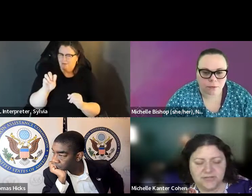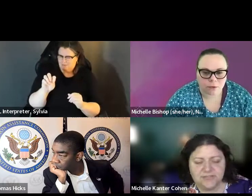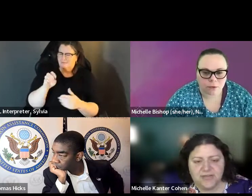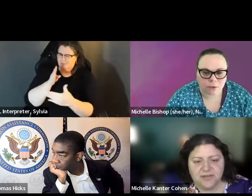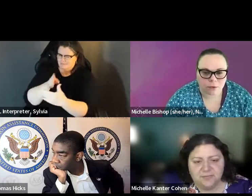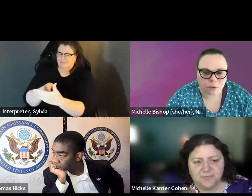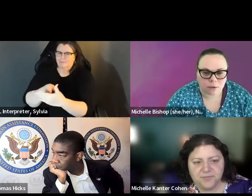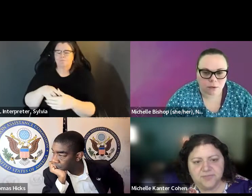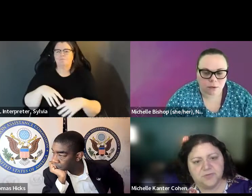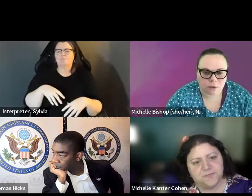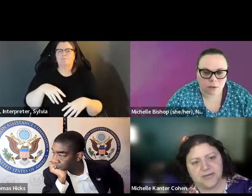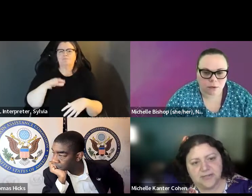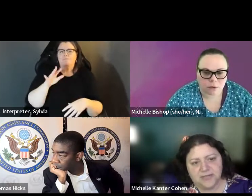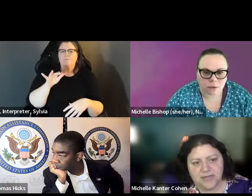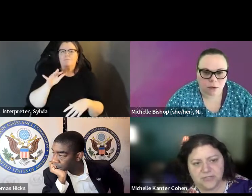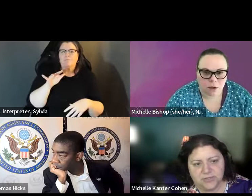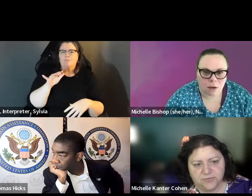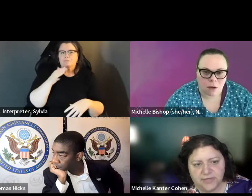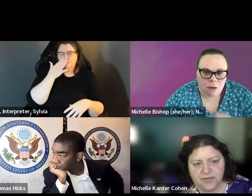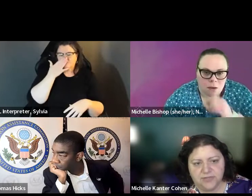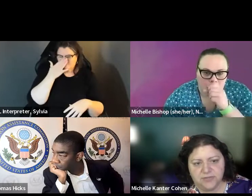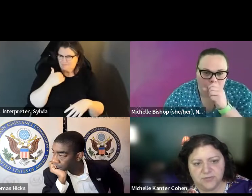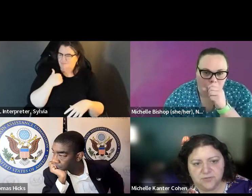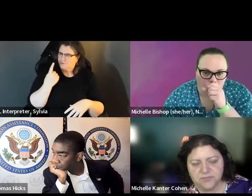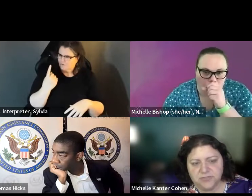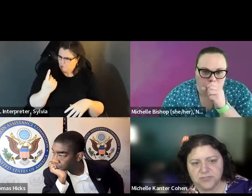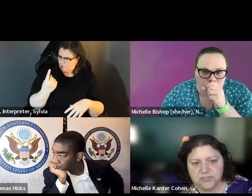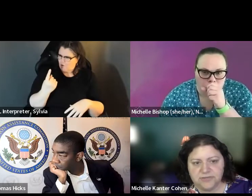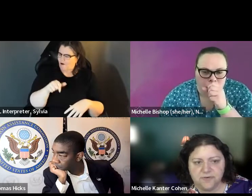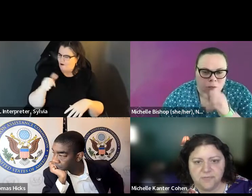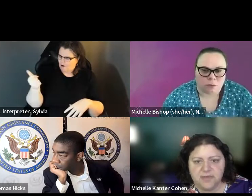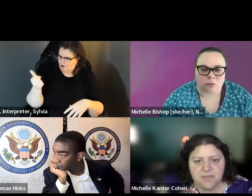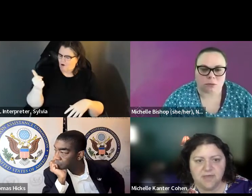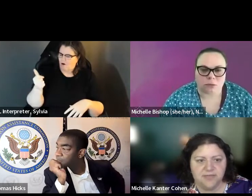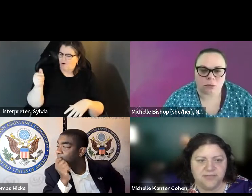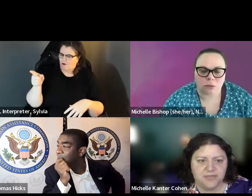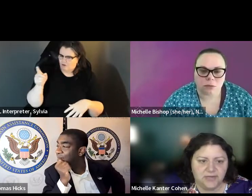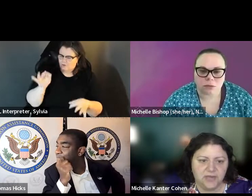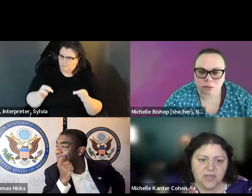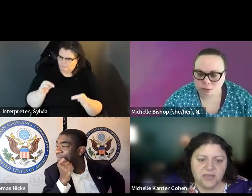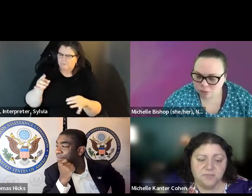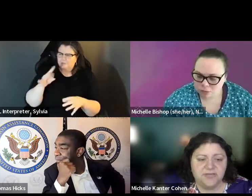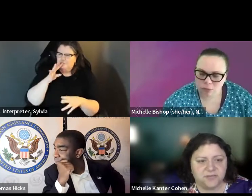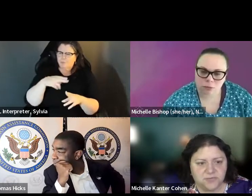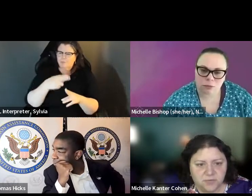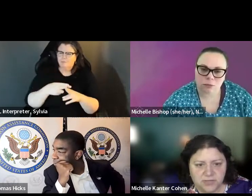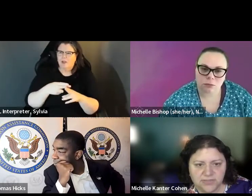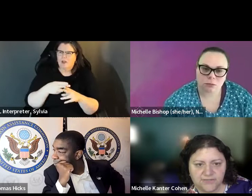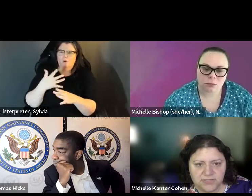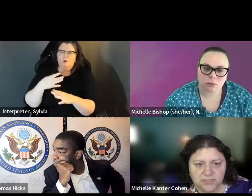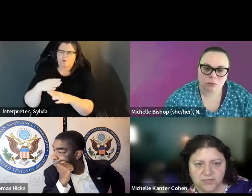issue is starting to boil up in a number of place. As to litigation, there is -- there of course pending as to litigation, there is there is, of course, pending litigation related to restrictions, on vote by mail.